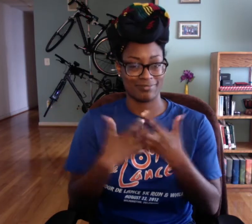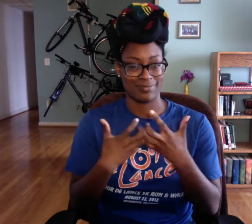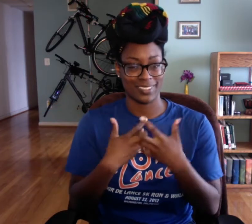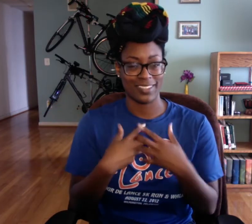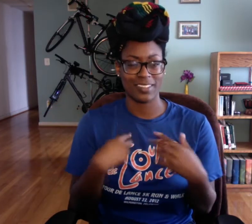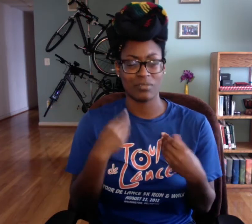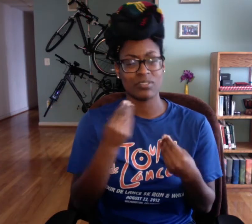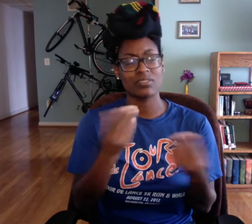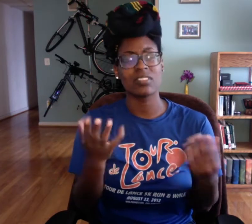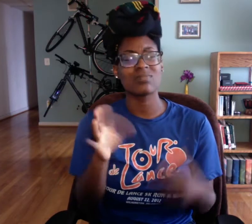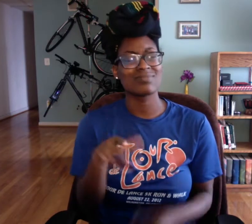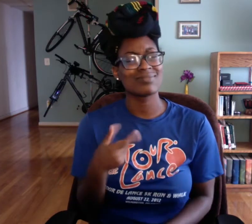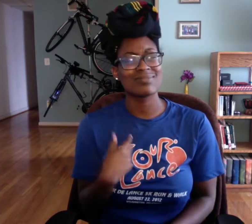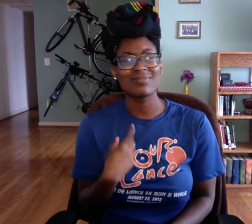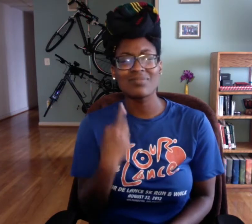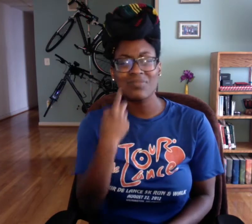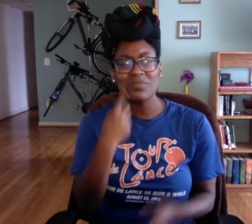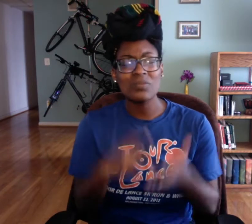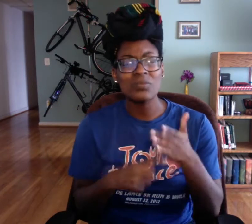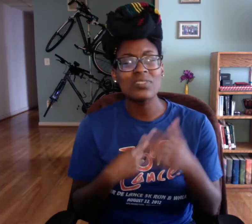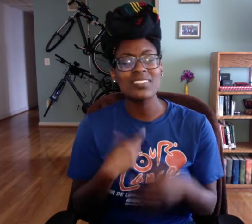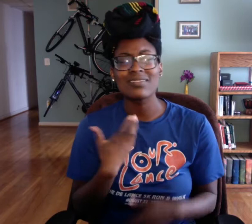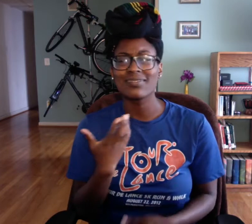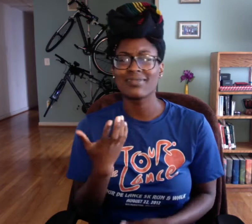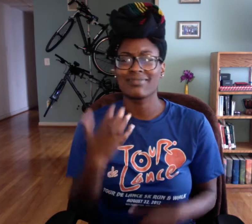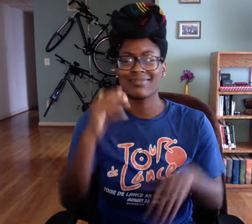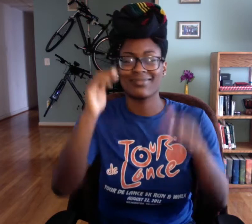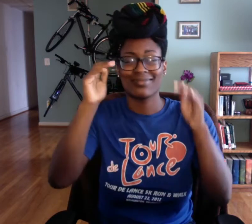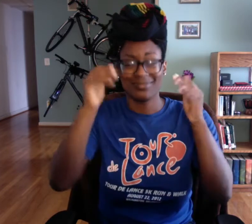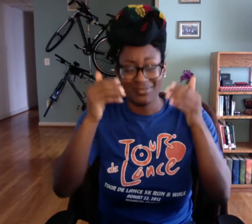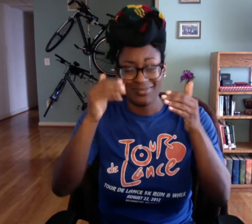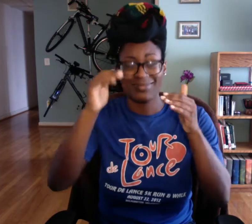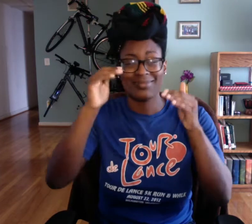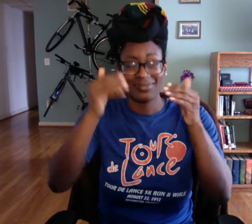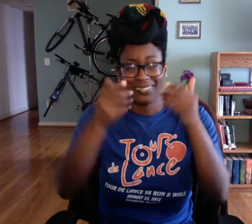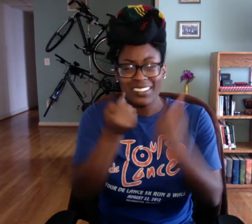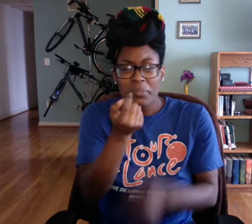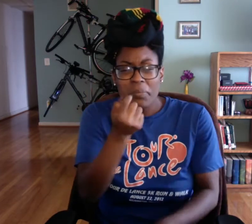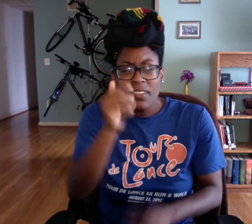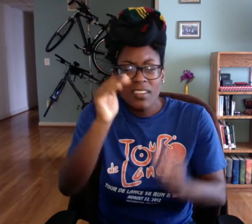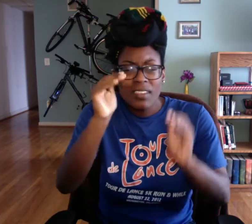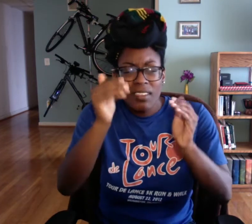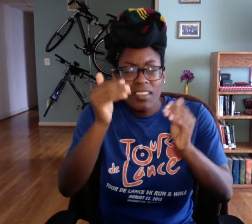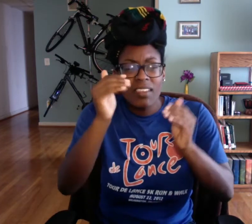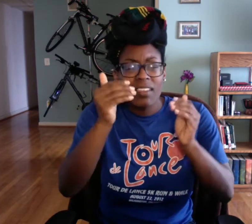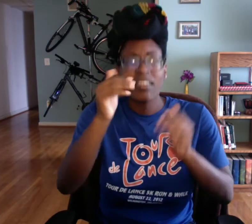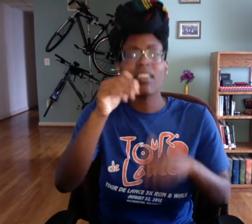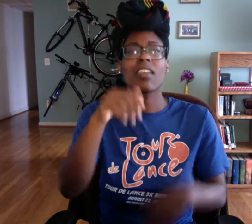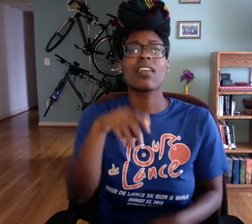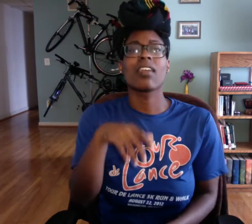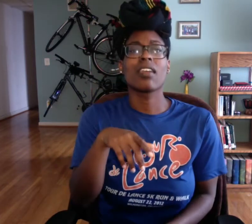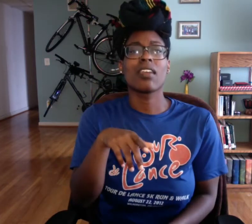And my classmate, I was tellin em I noticed that I'm kiiinda falling asleep in class.